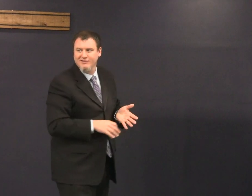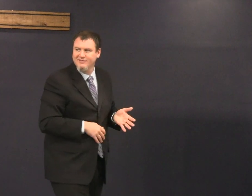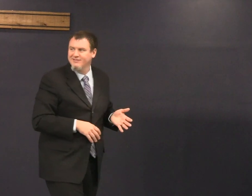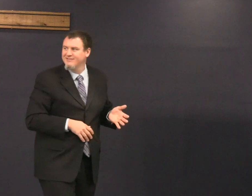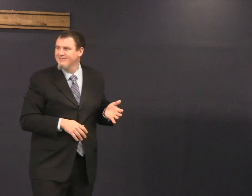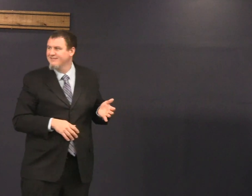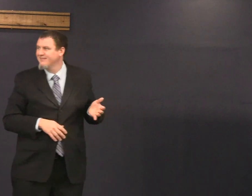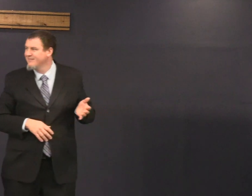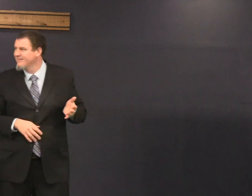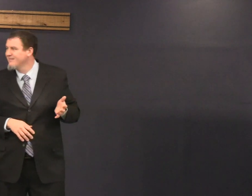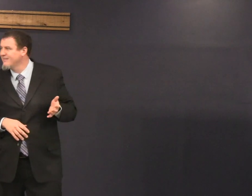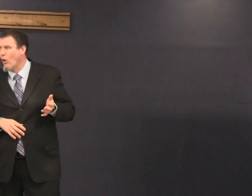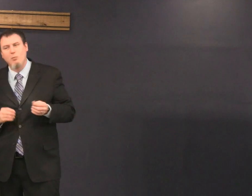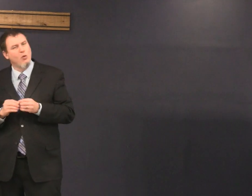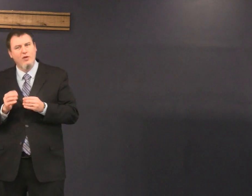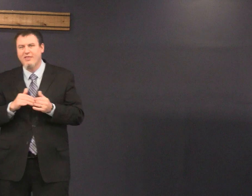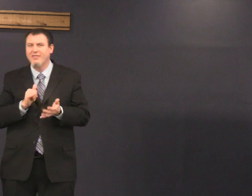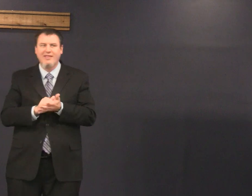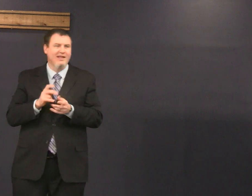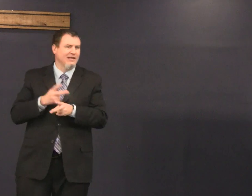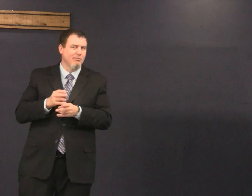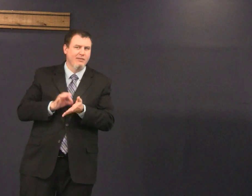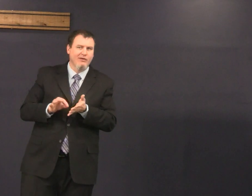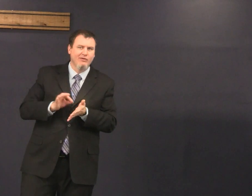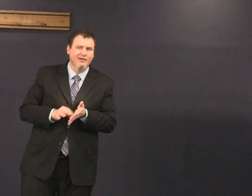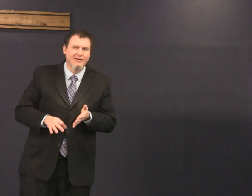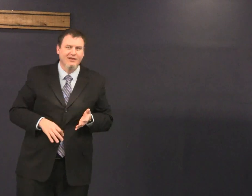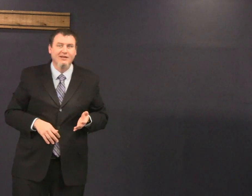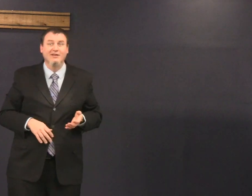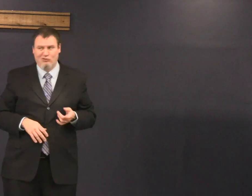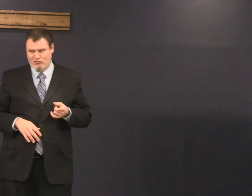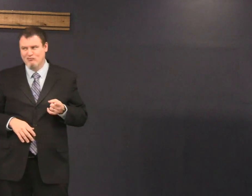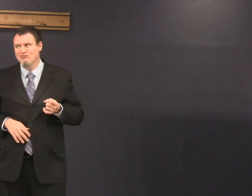more than that keep counting more than that keep counting